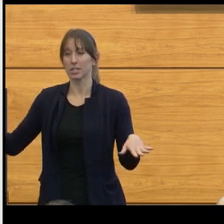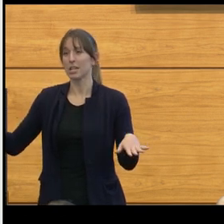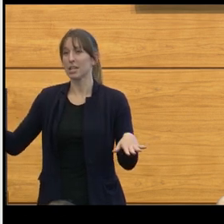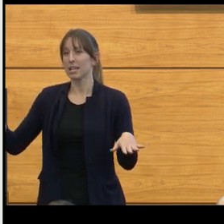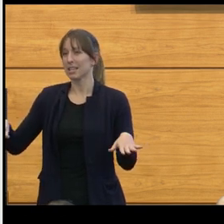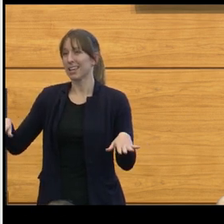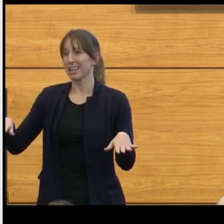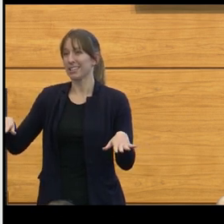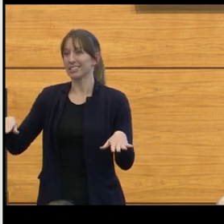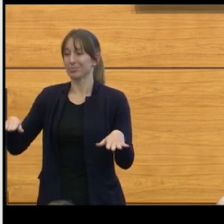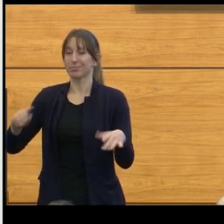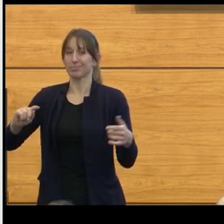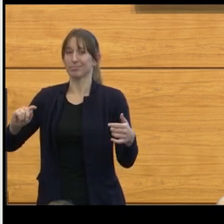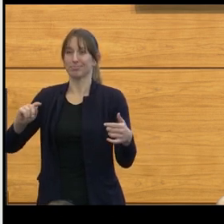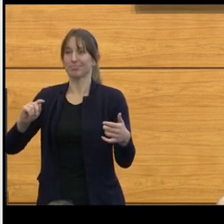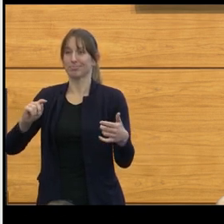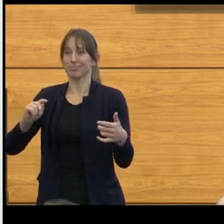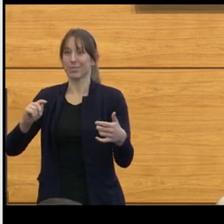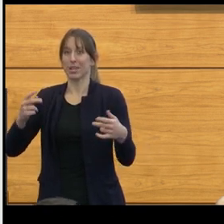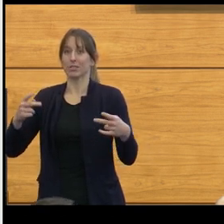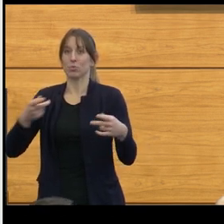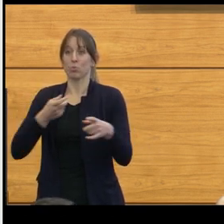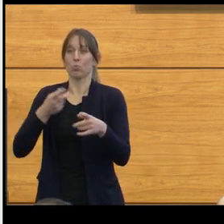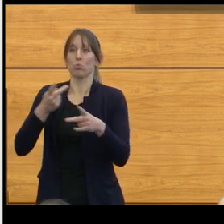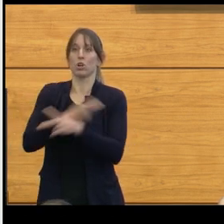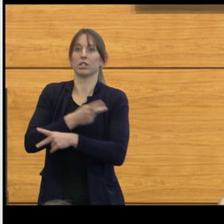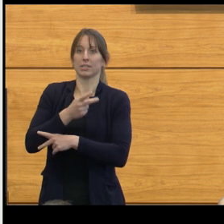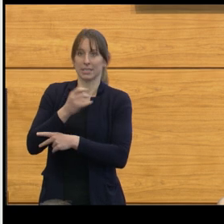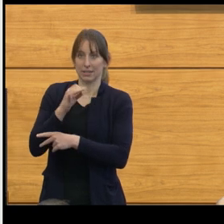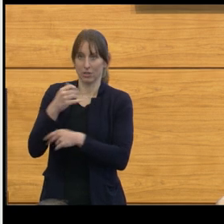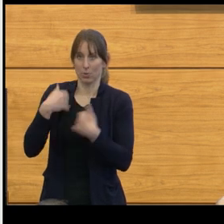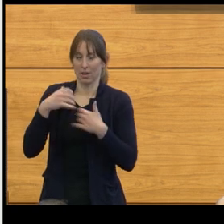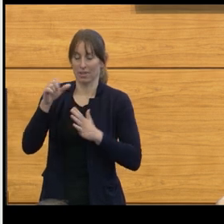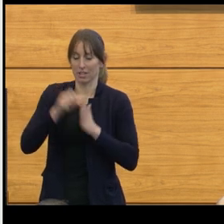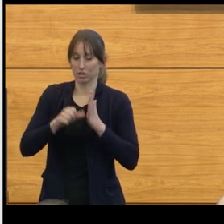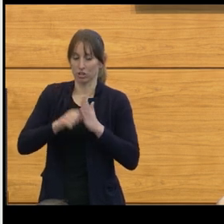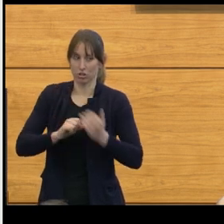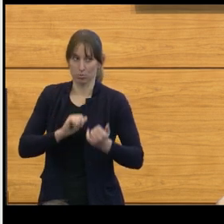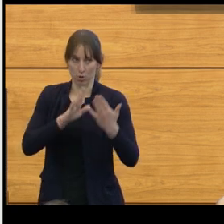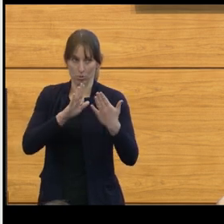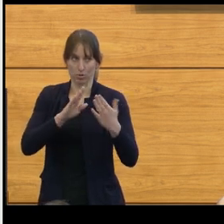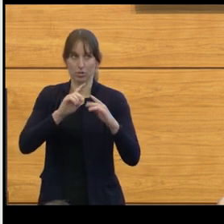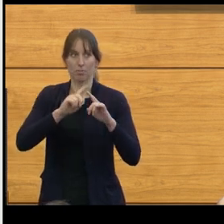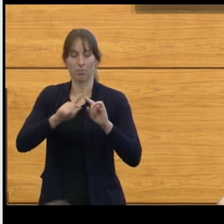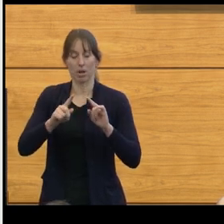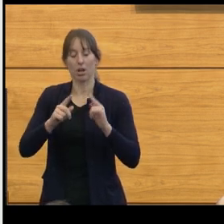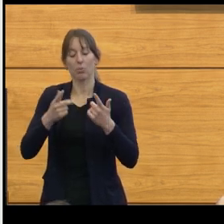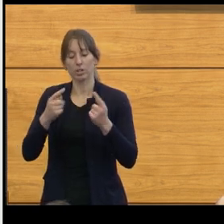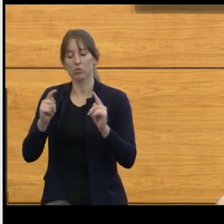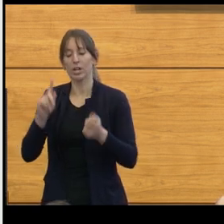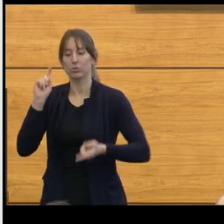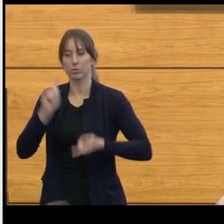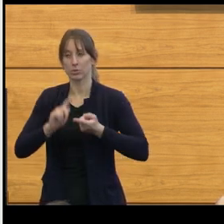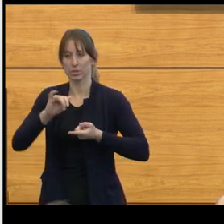Well, we developed better surgical approaches to try to bring that number down. The clinical findings in children who develop